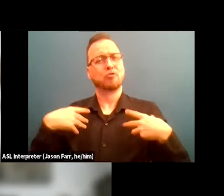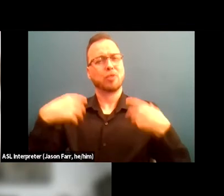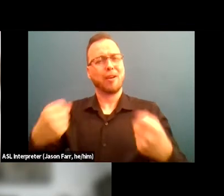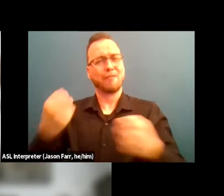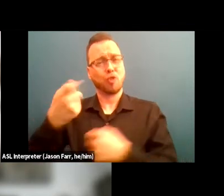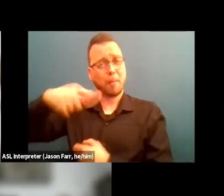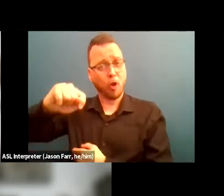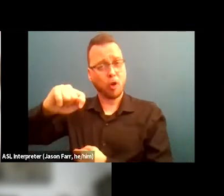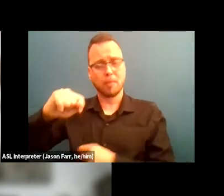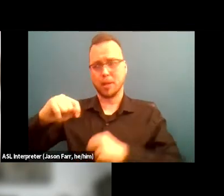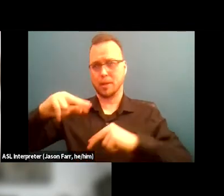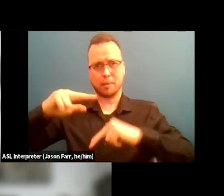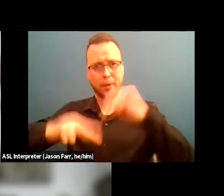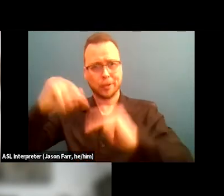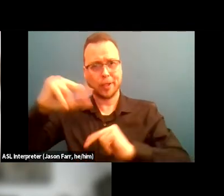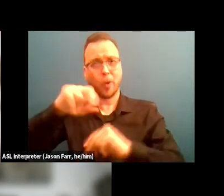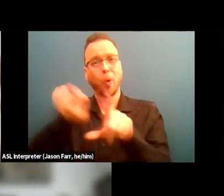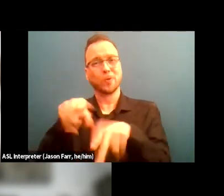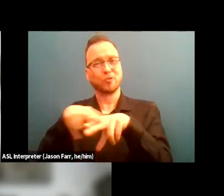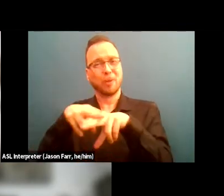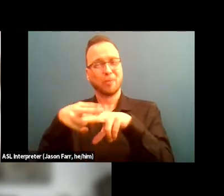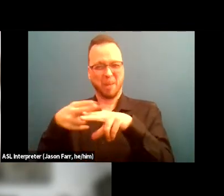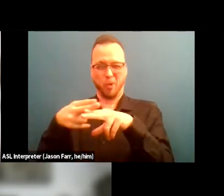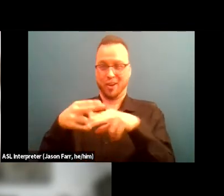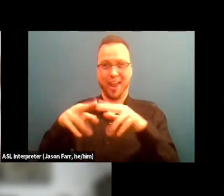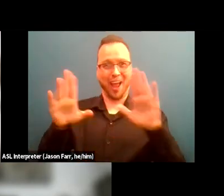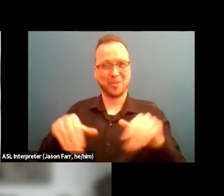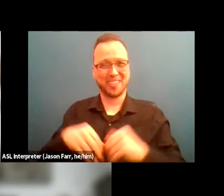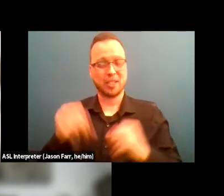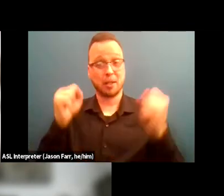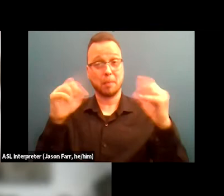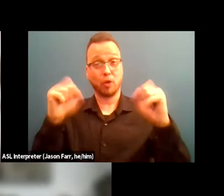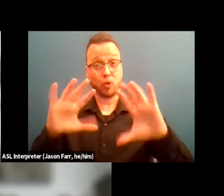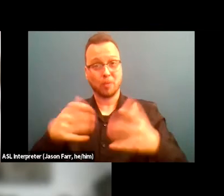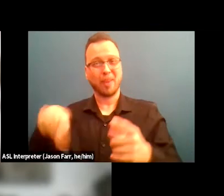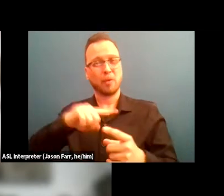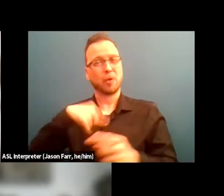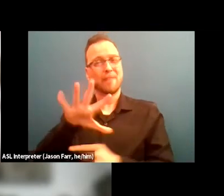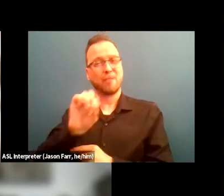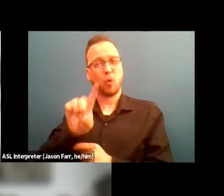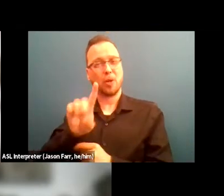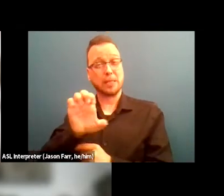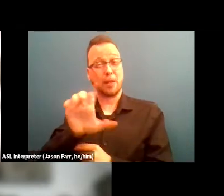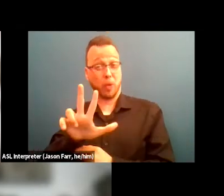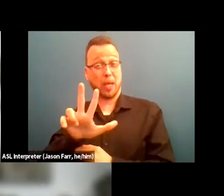and transitional housing. Miracles is a 501 C3 membership organization.